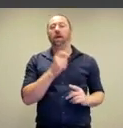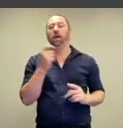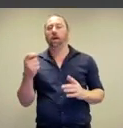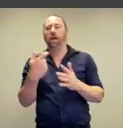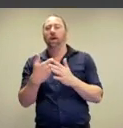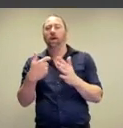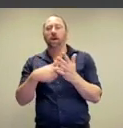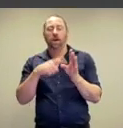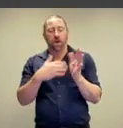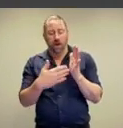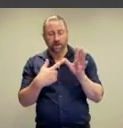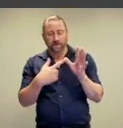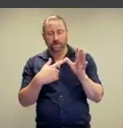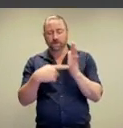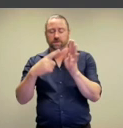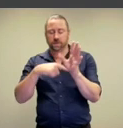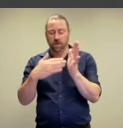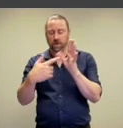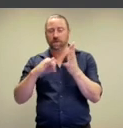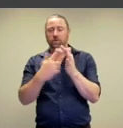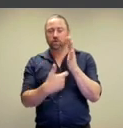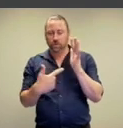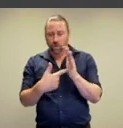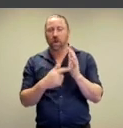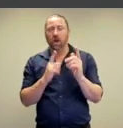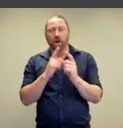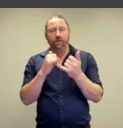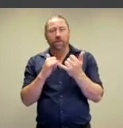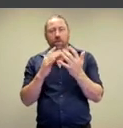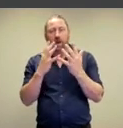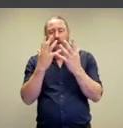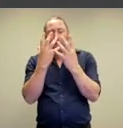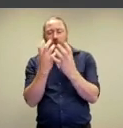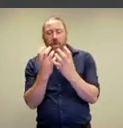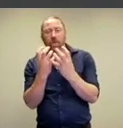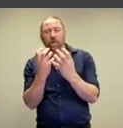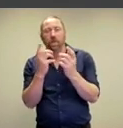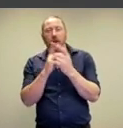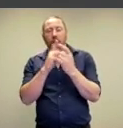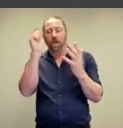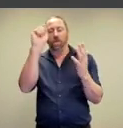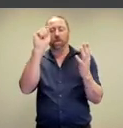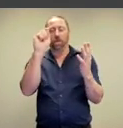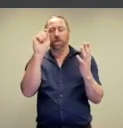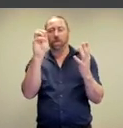By contrast, Tyza Stewart almost disappears in their self-portraits.